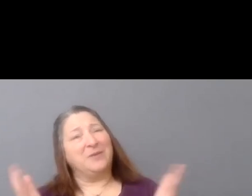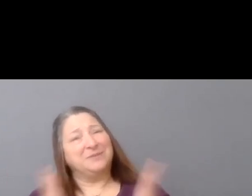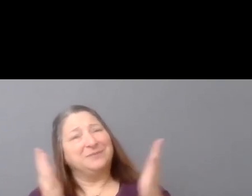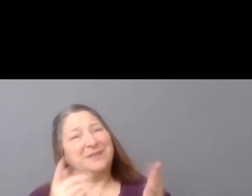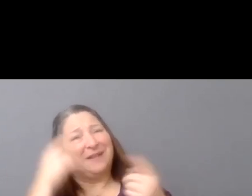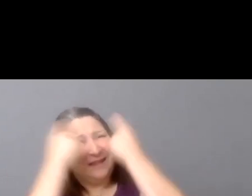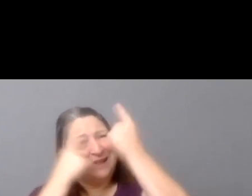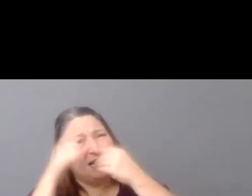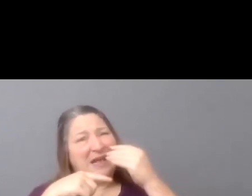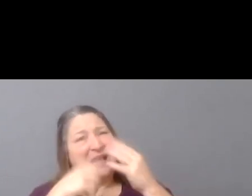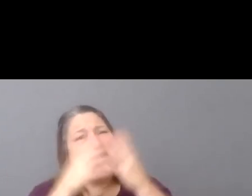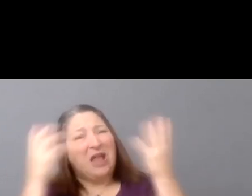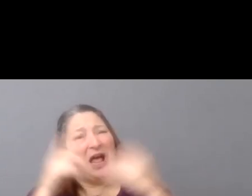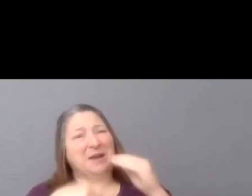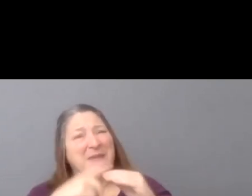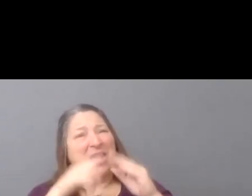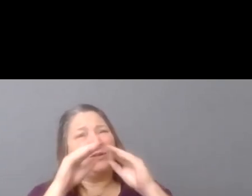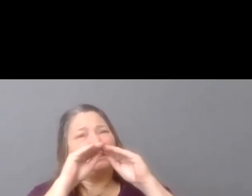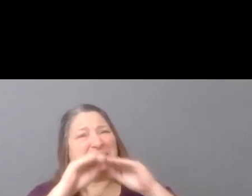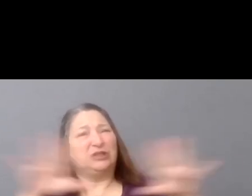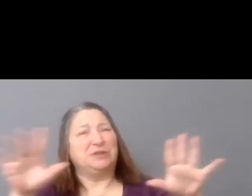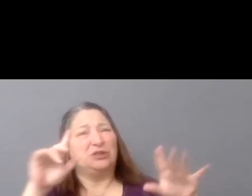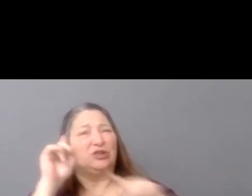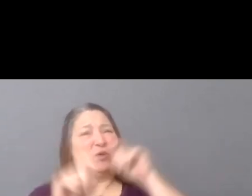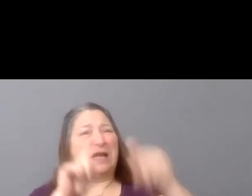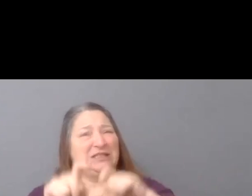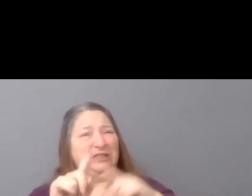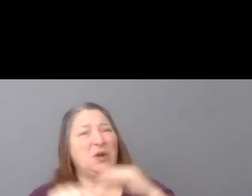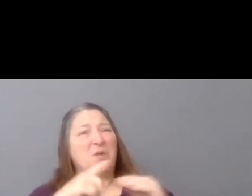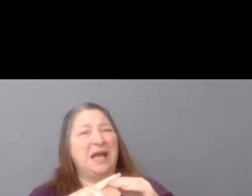when Karin Chien wrote a piece back in January, a blog post,